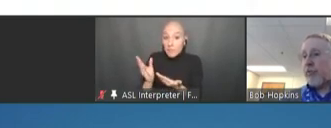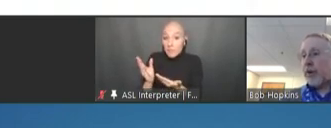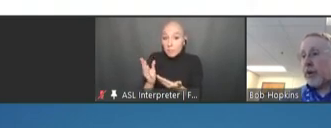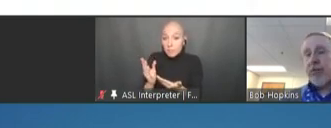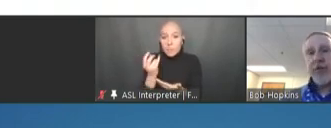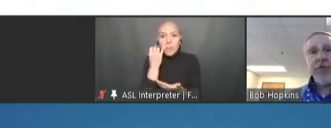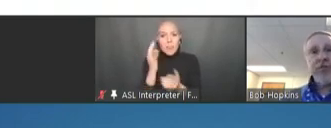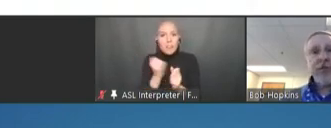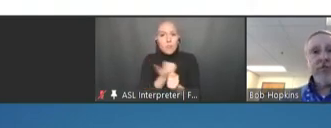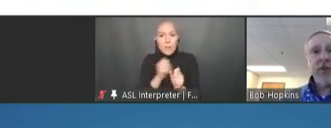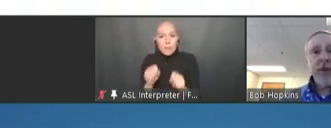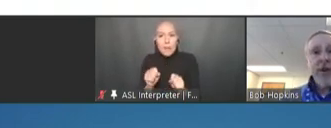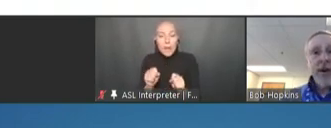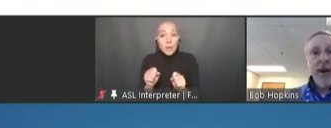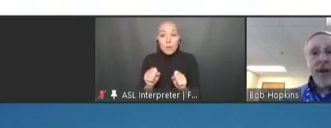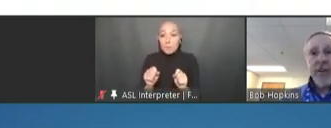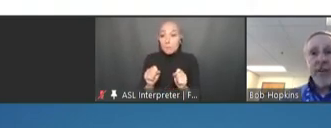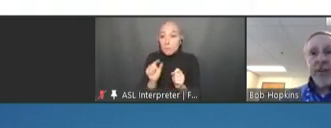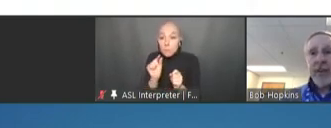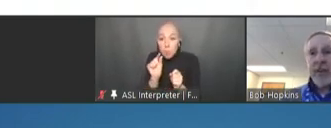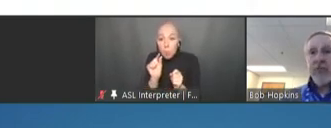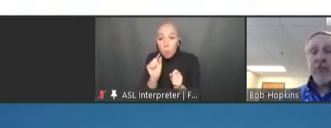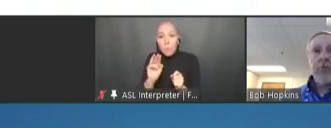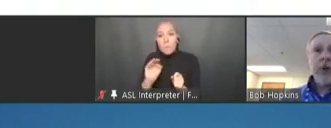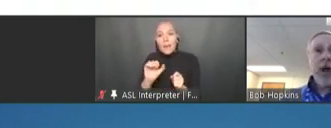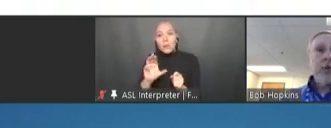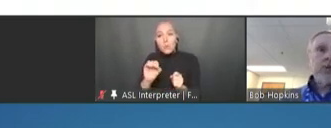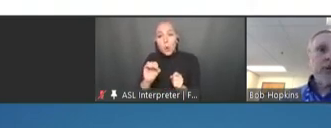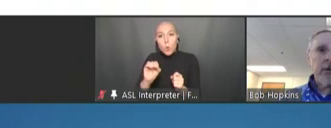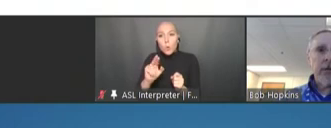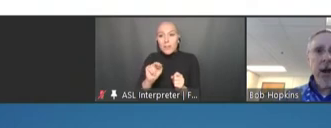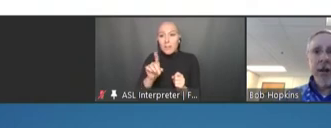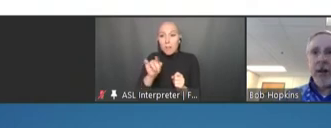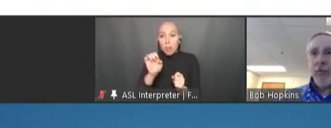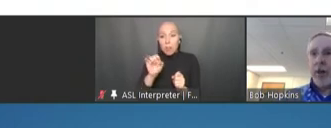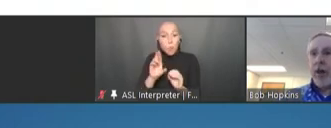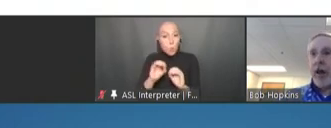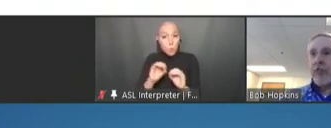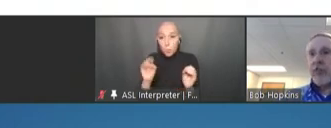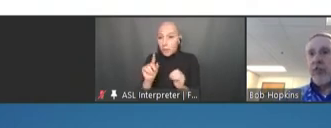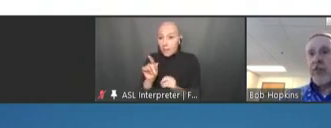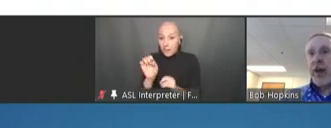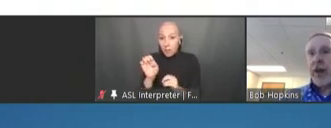delivery systems, I think that gives us a real opportunity. I had not realized until the last